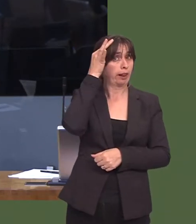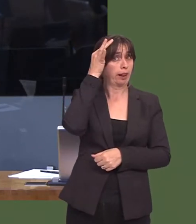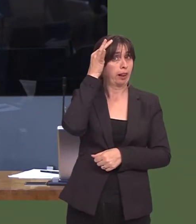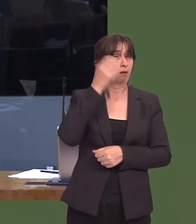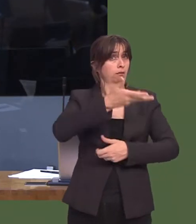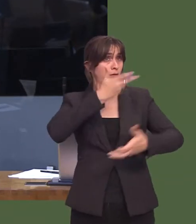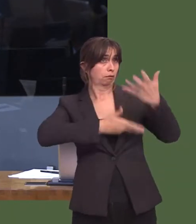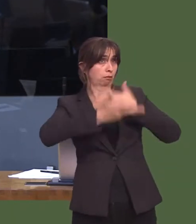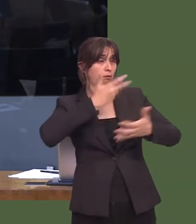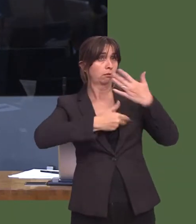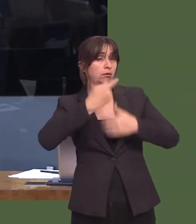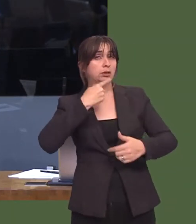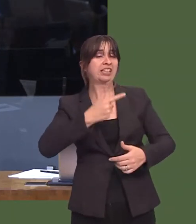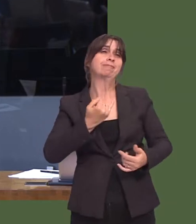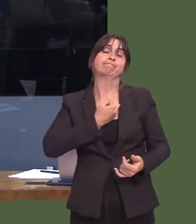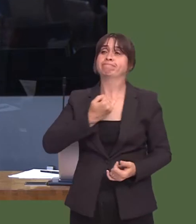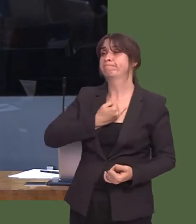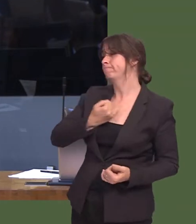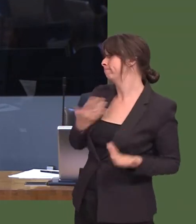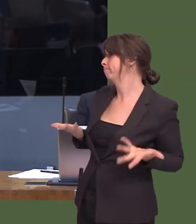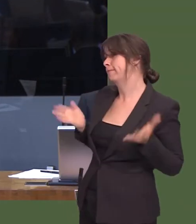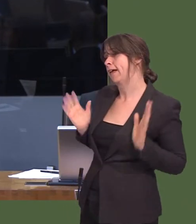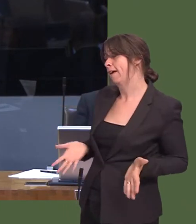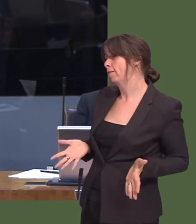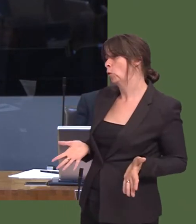tu hwnt i unrhyw amheuaeth, ydy penderfyniad Llywodraeth Cymru i dynnu cyllid ac, felly,